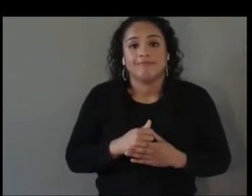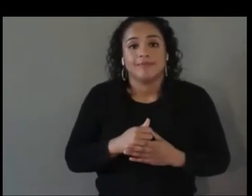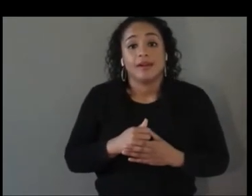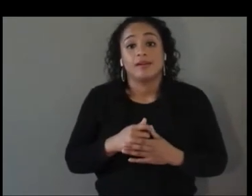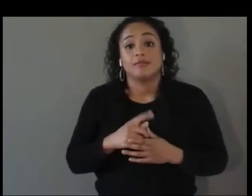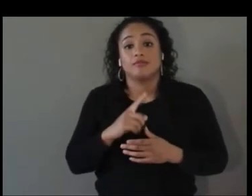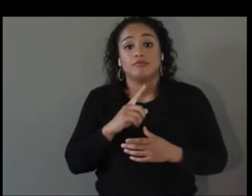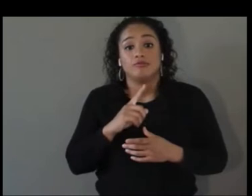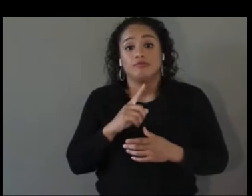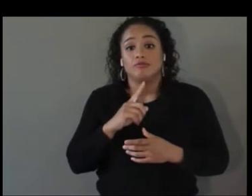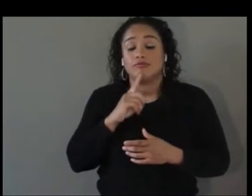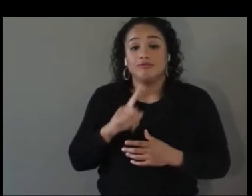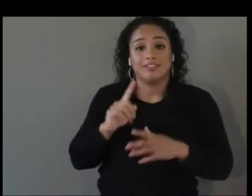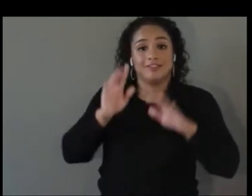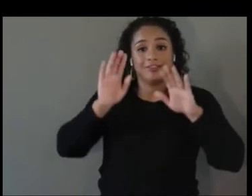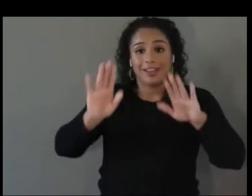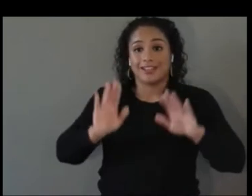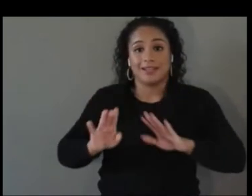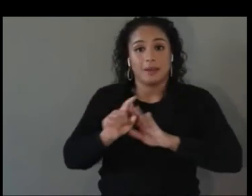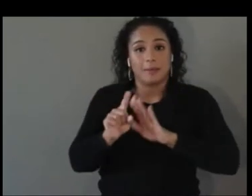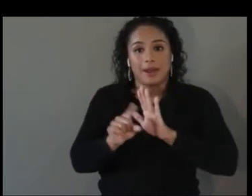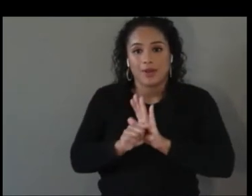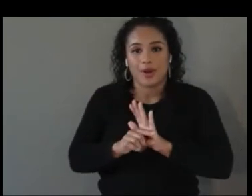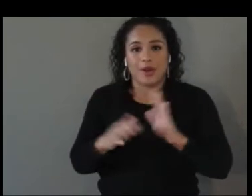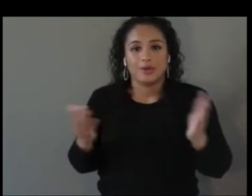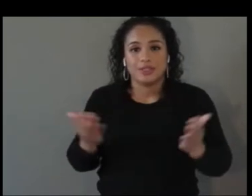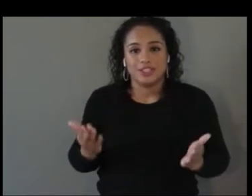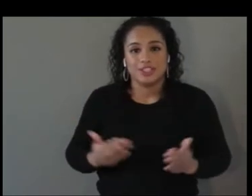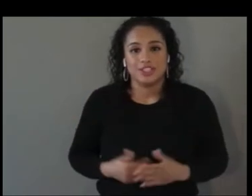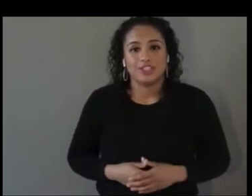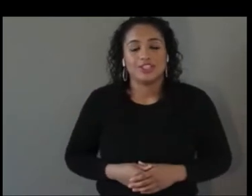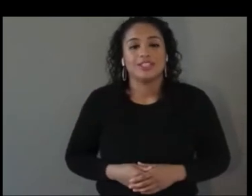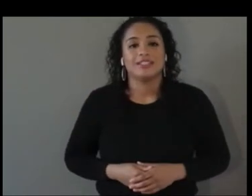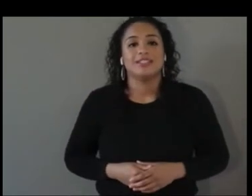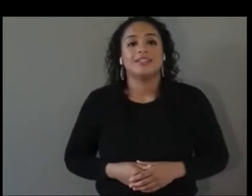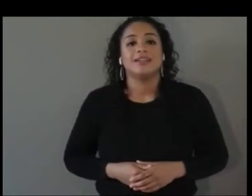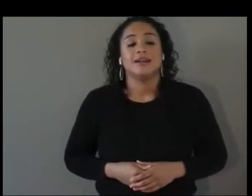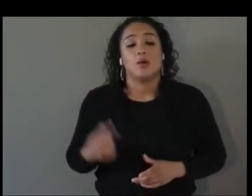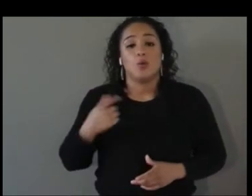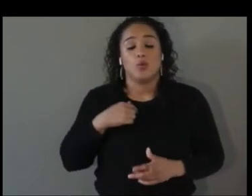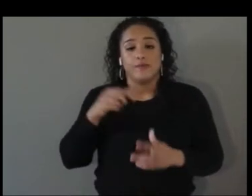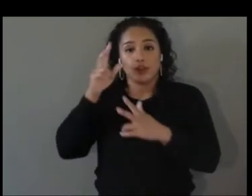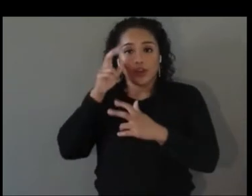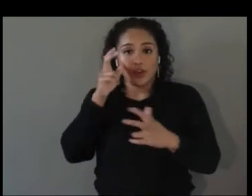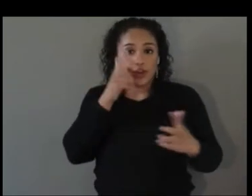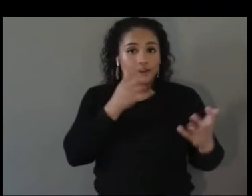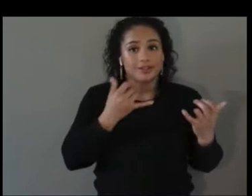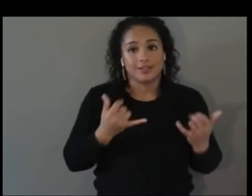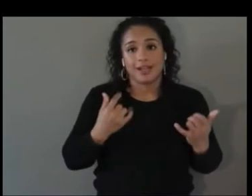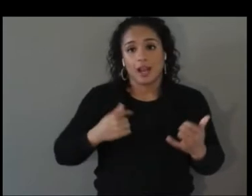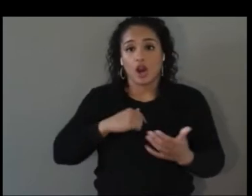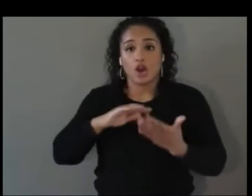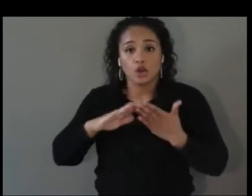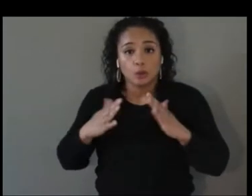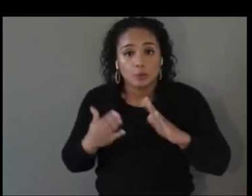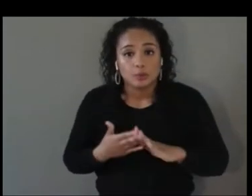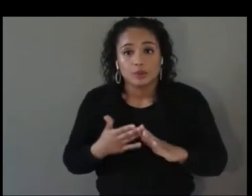here. As we've heard throughout today, our communities are stressing the importance of co-design and co-developing